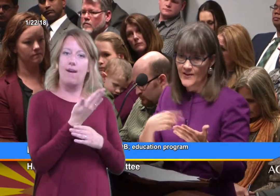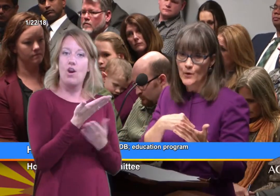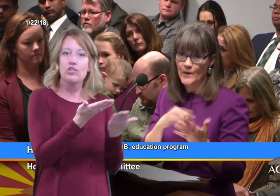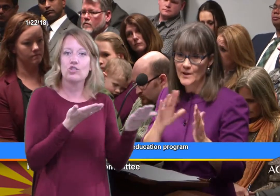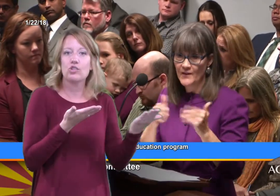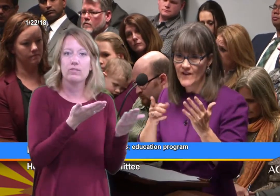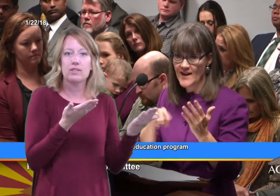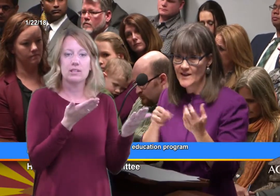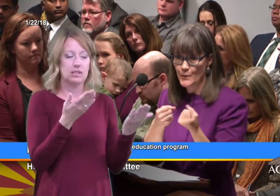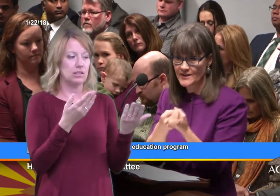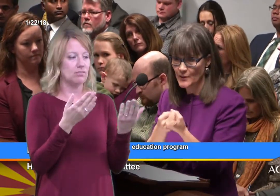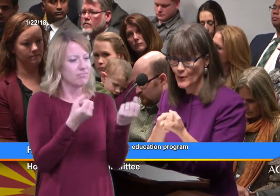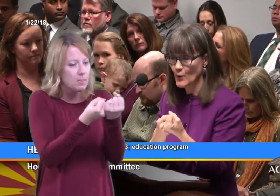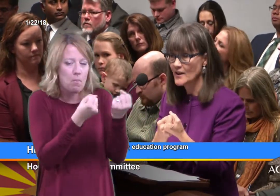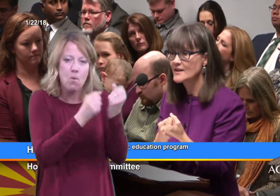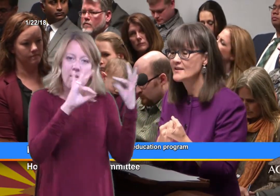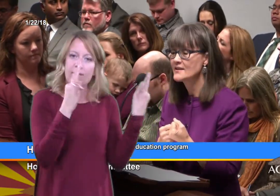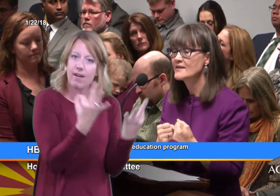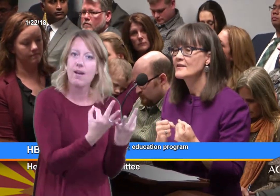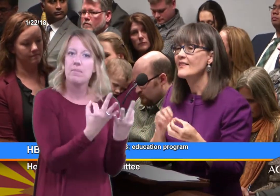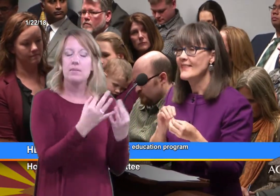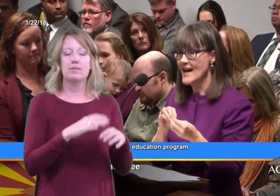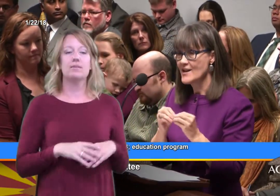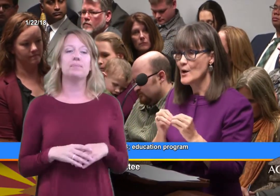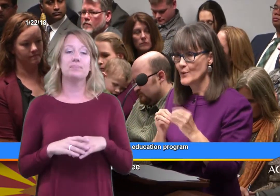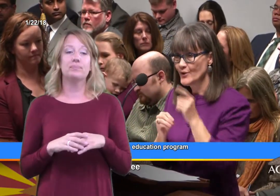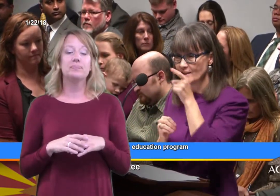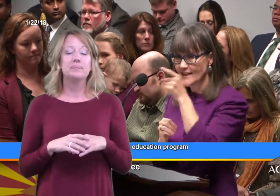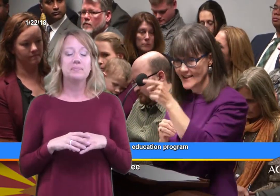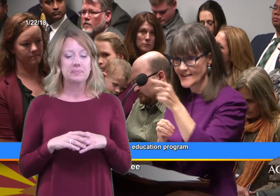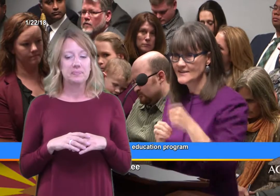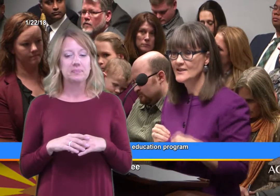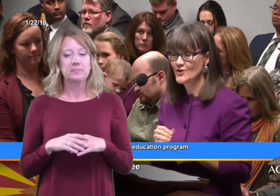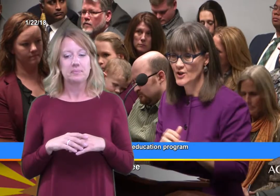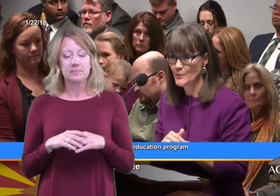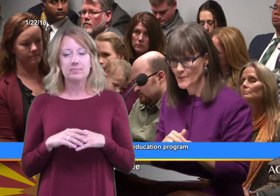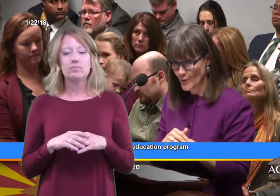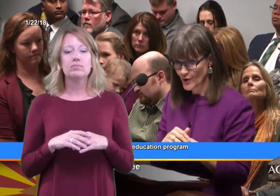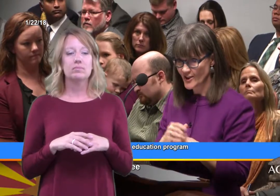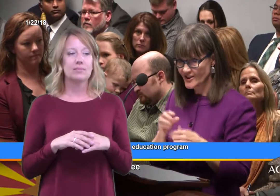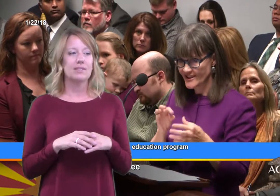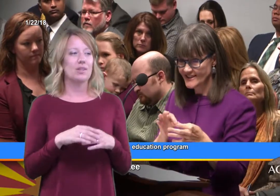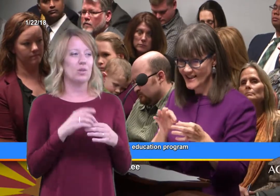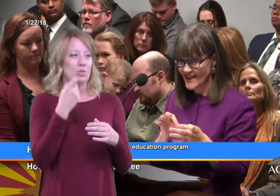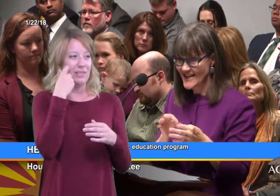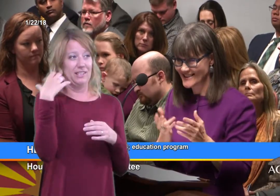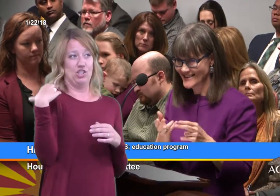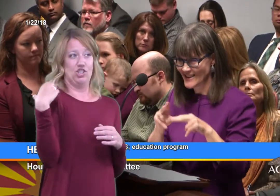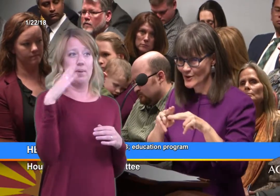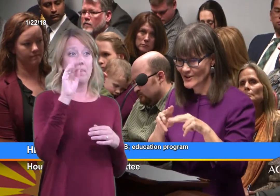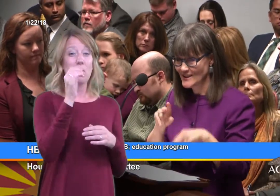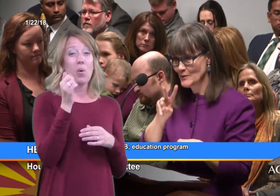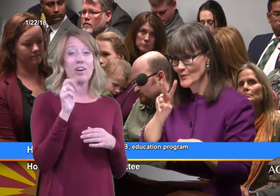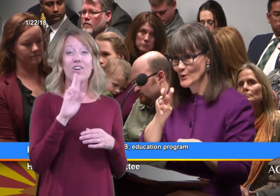So that we provide them with support. That number, as Chairman Boyer just said, has increased